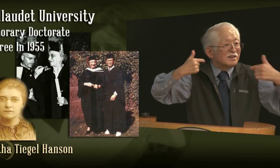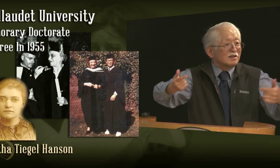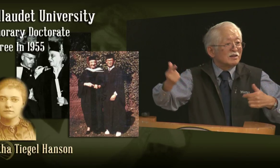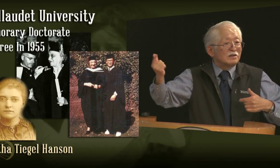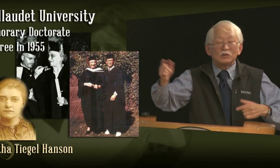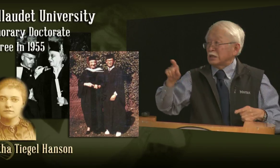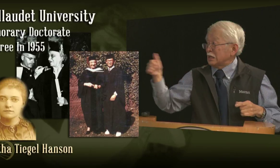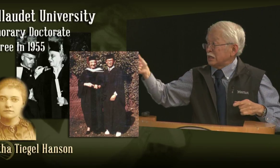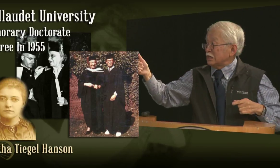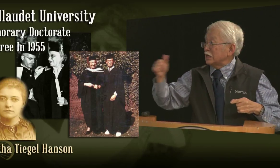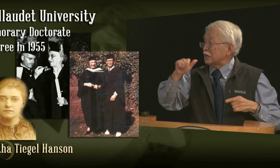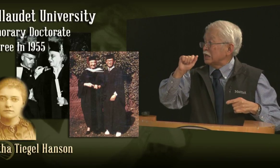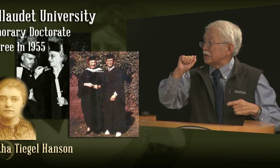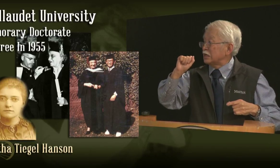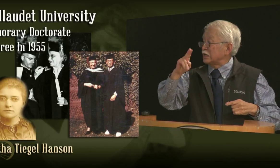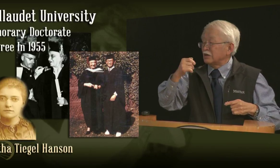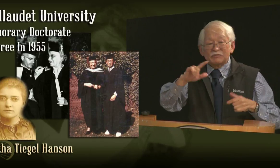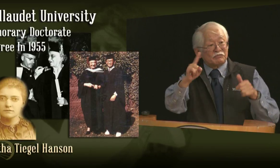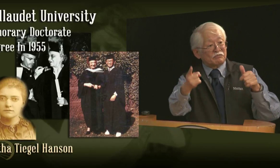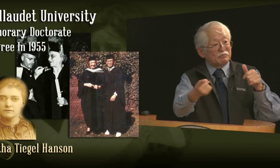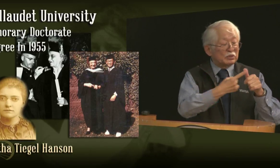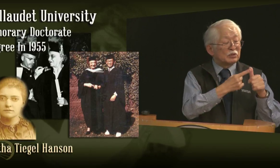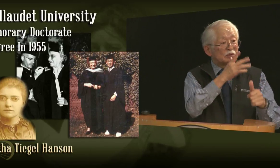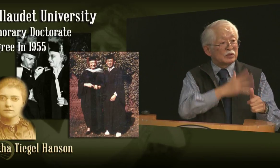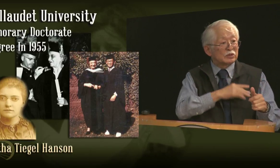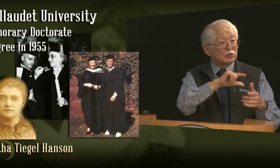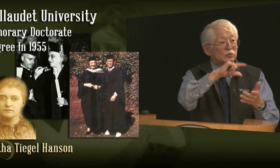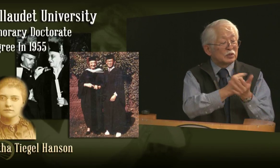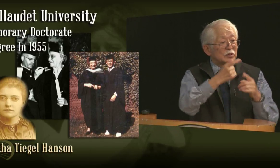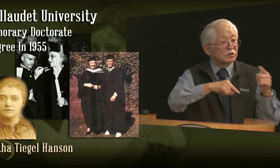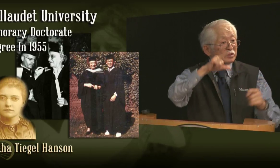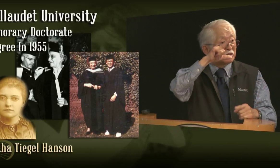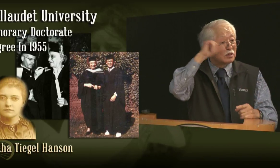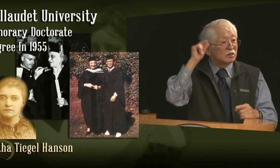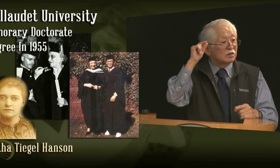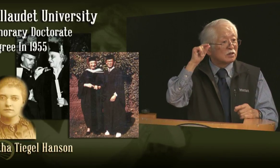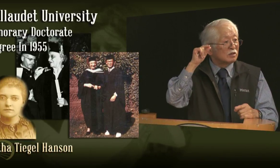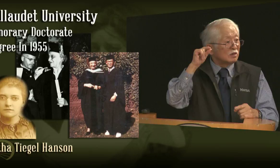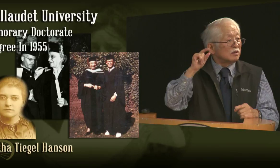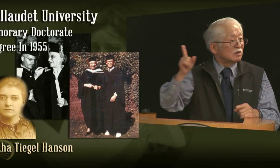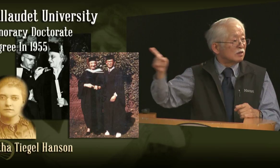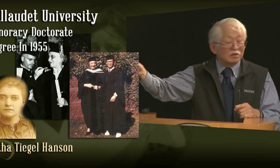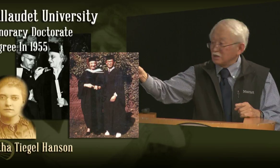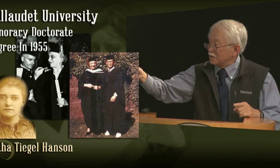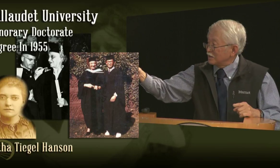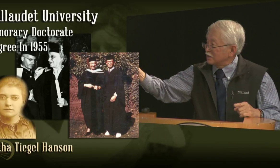as one of the leaders at Gallaudet. She was the first woman to graduate from Gallaudet.